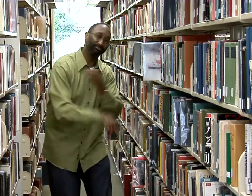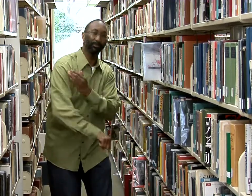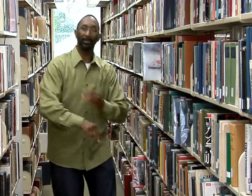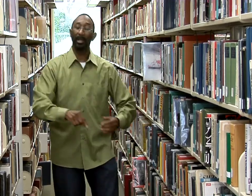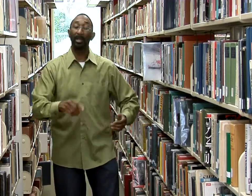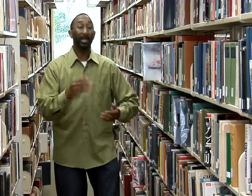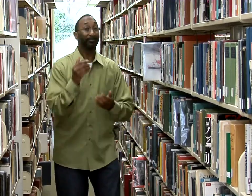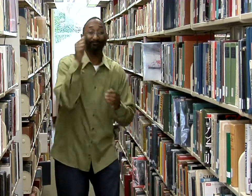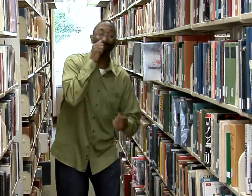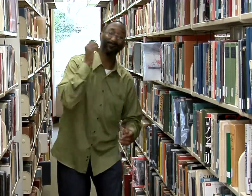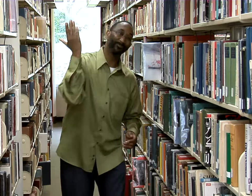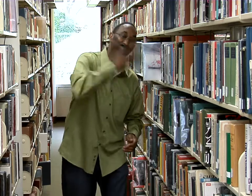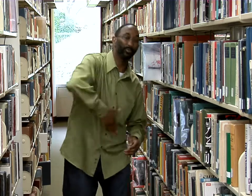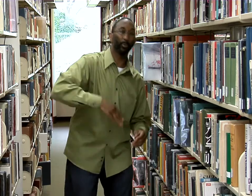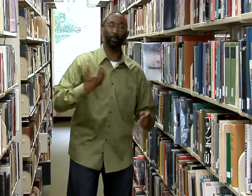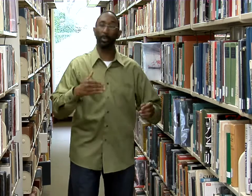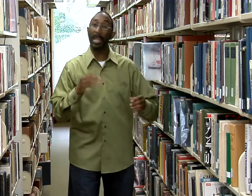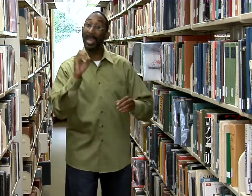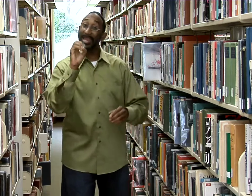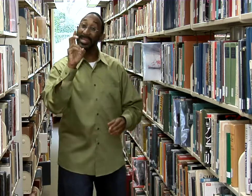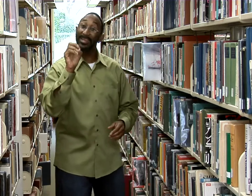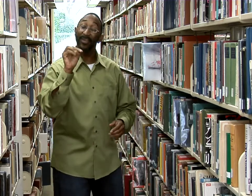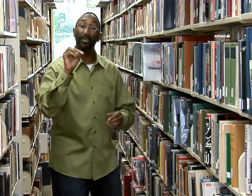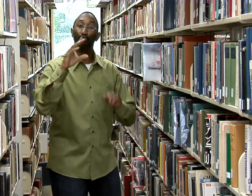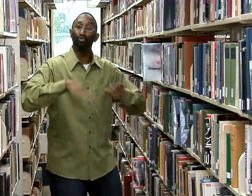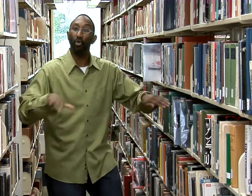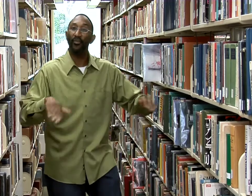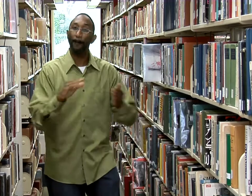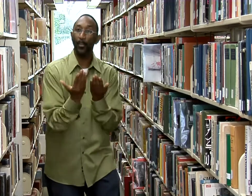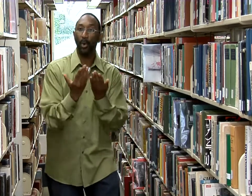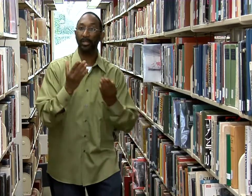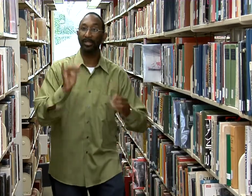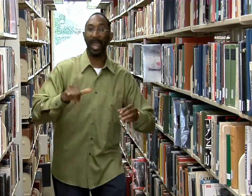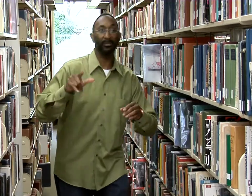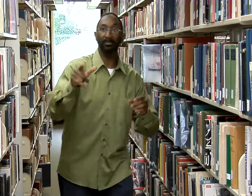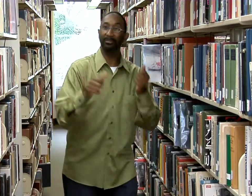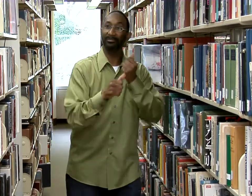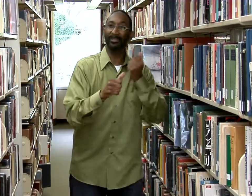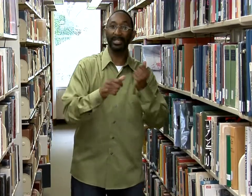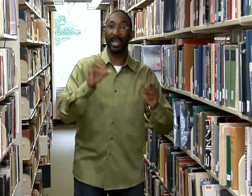including the children's book collection,